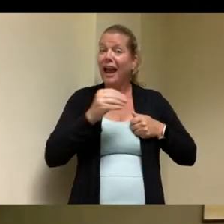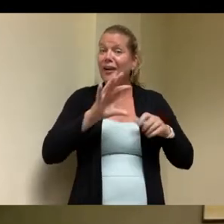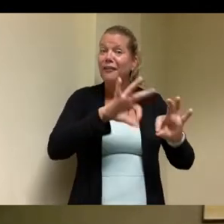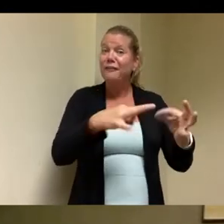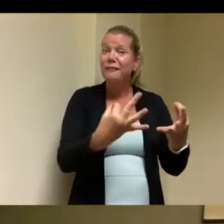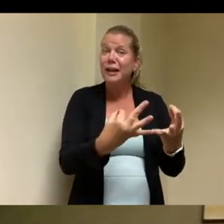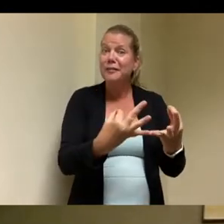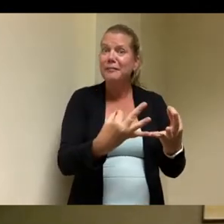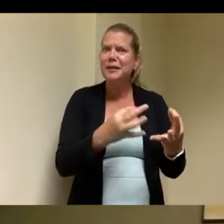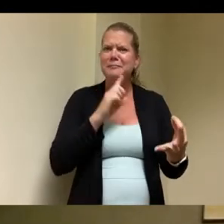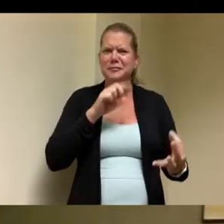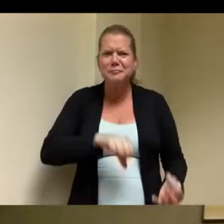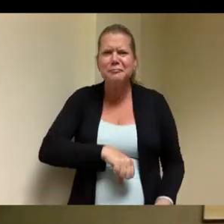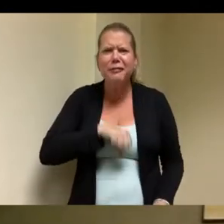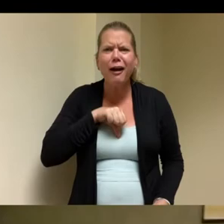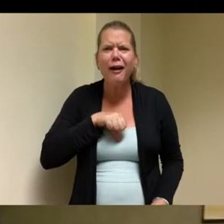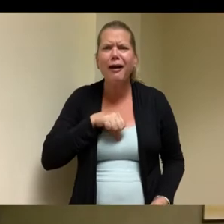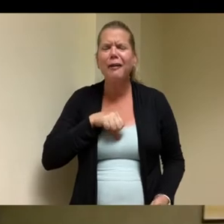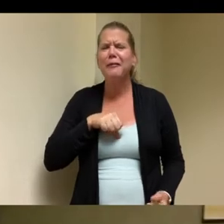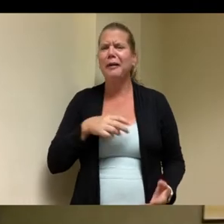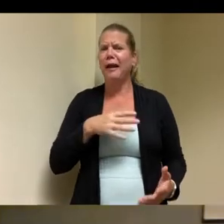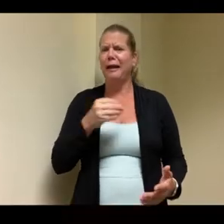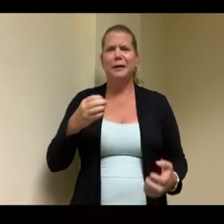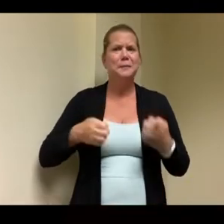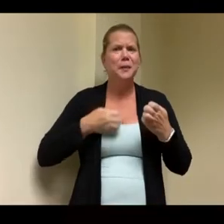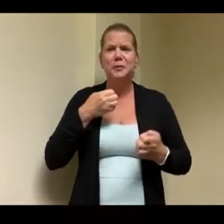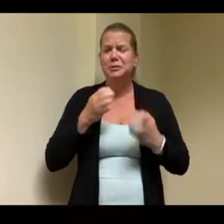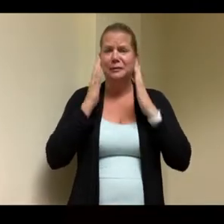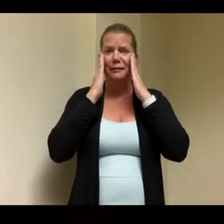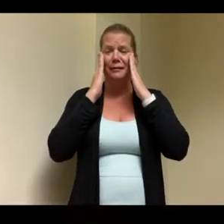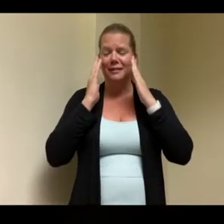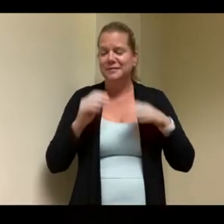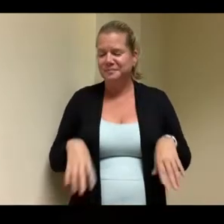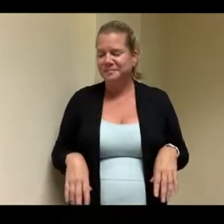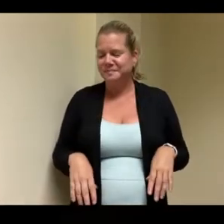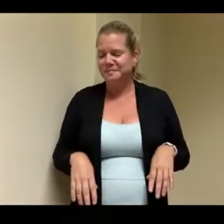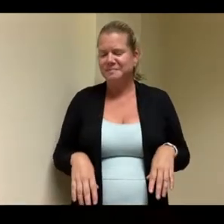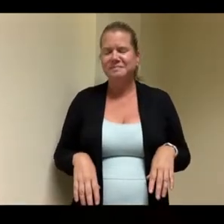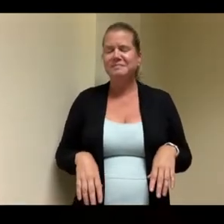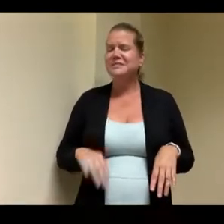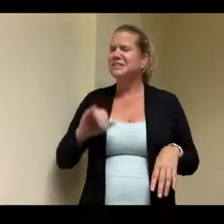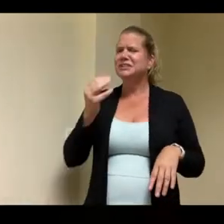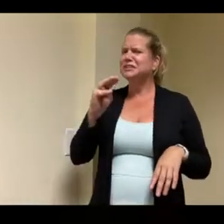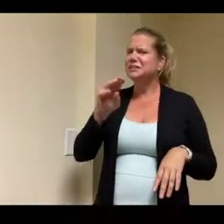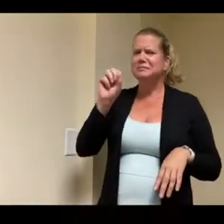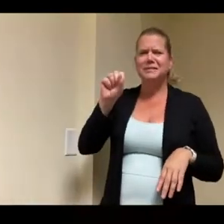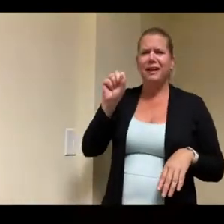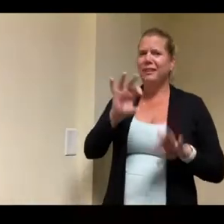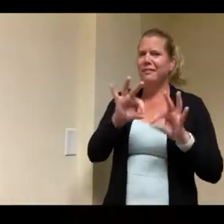absolutely absolutely and you know families are key you know we we have a family support program that